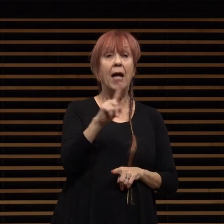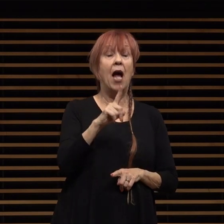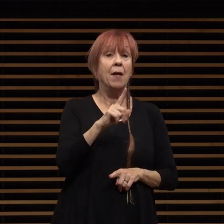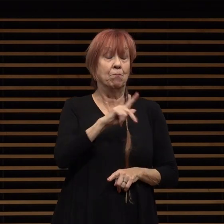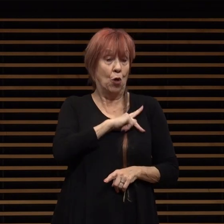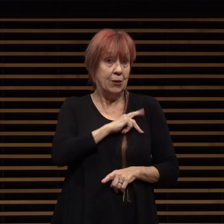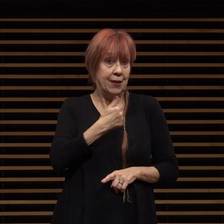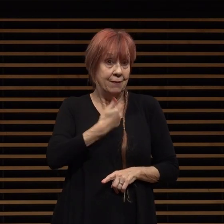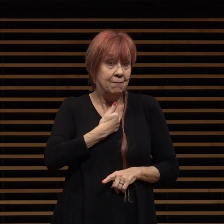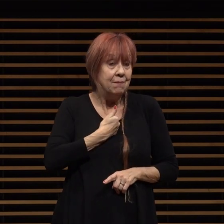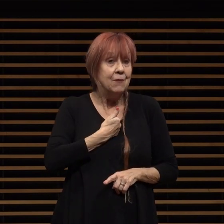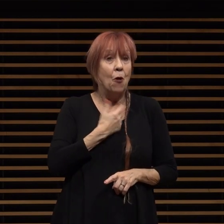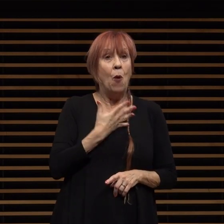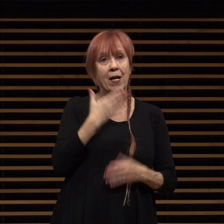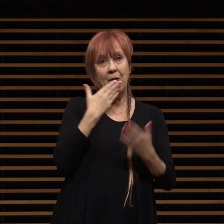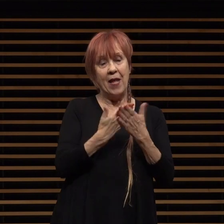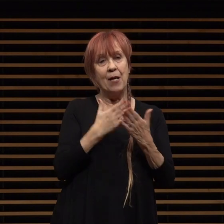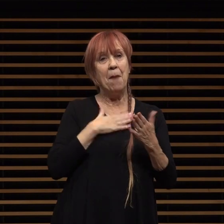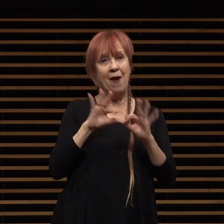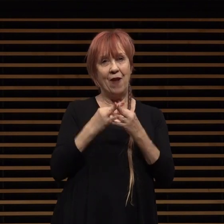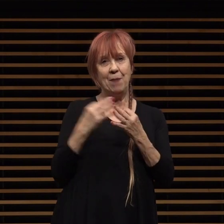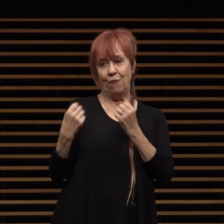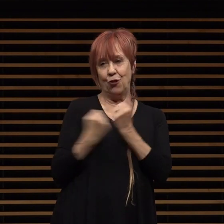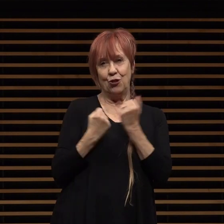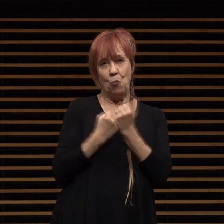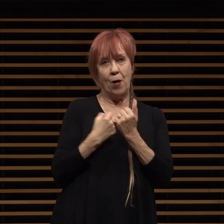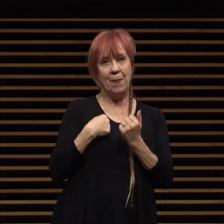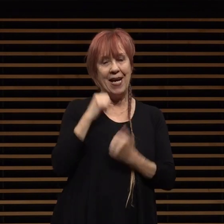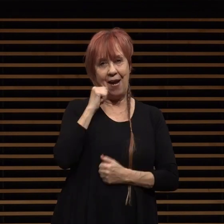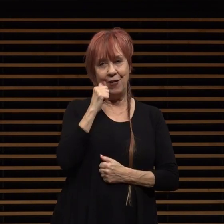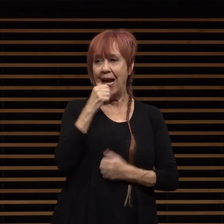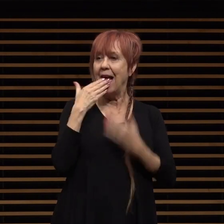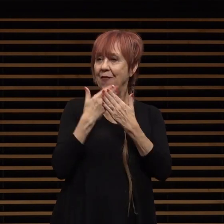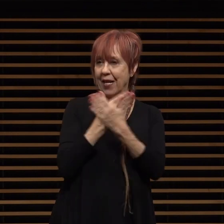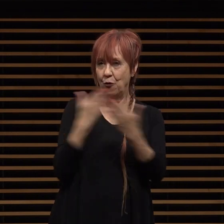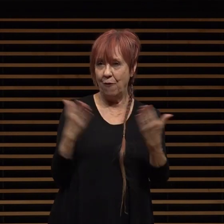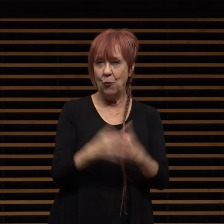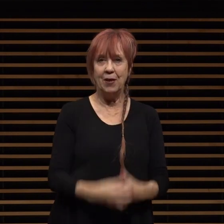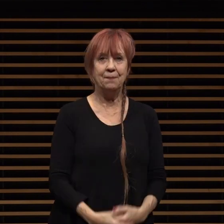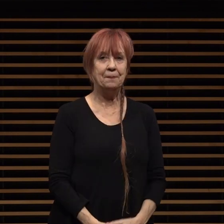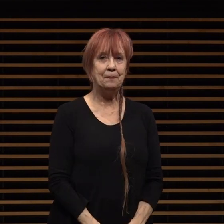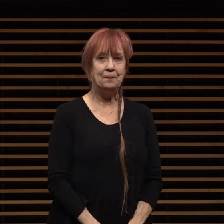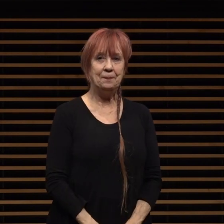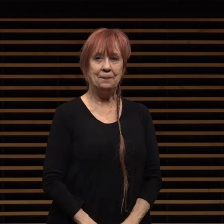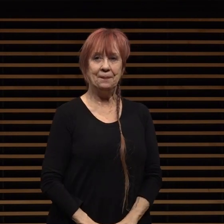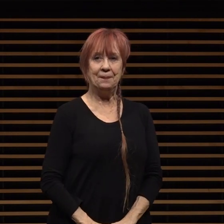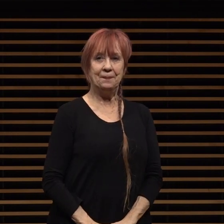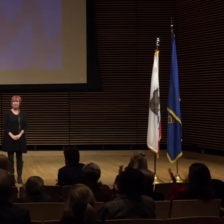my family for the support that they give me every day thank you everyone